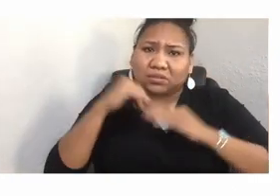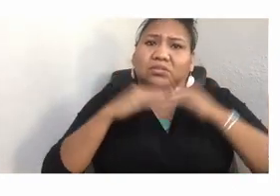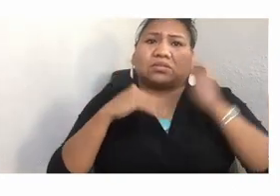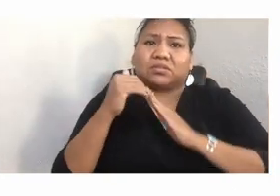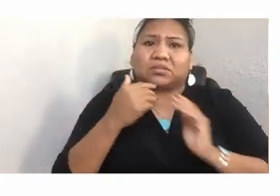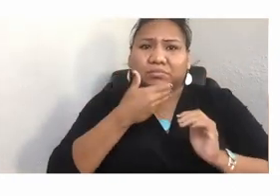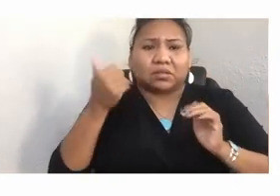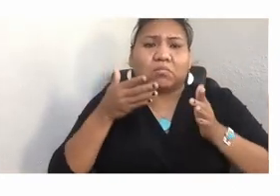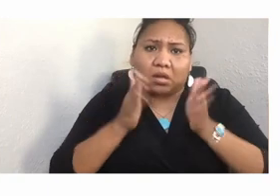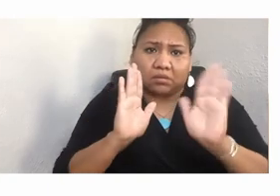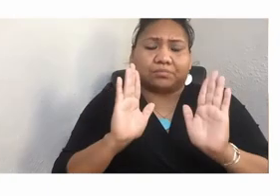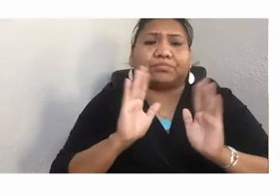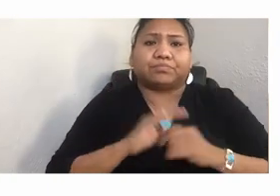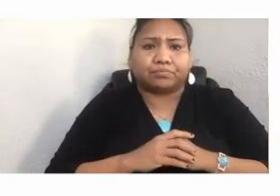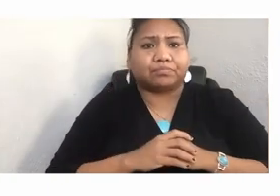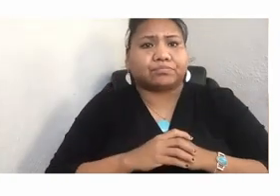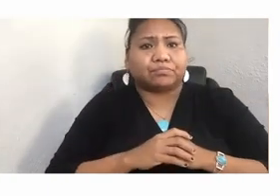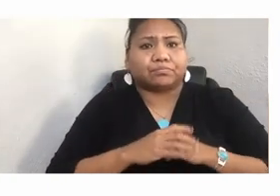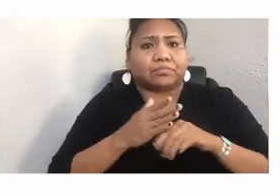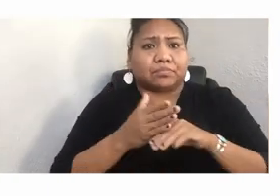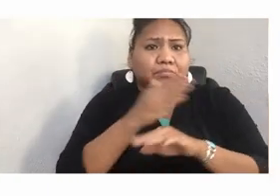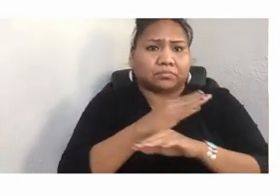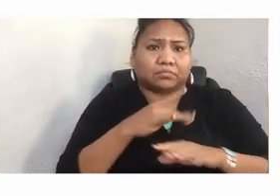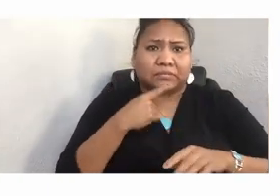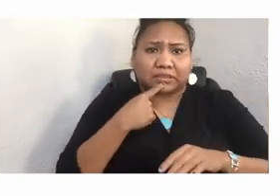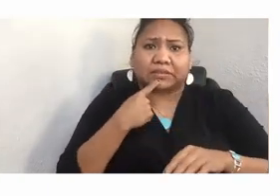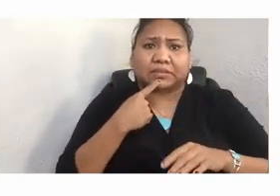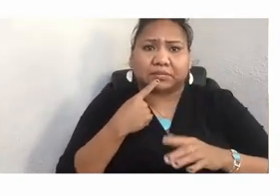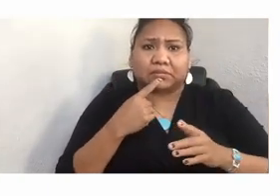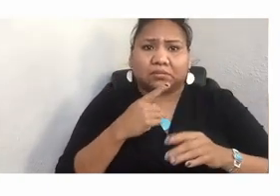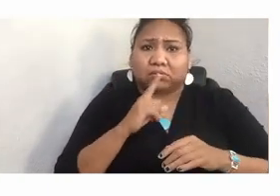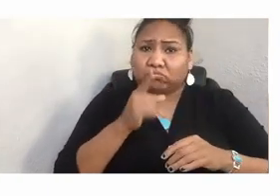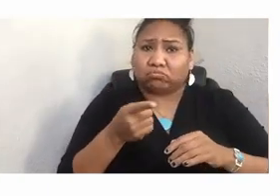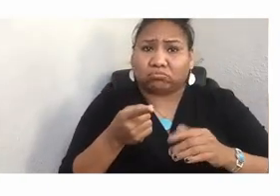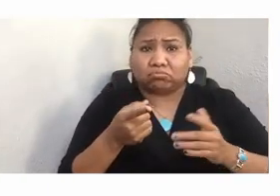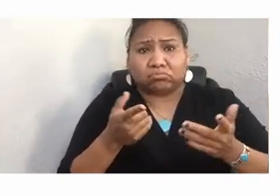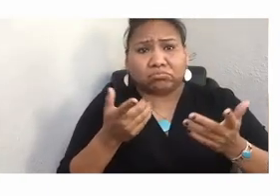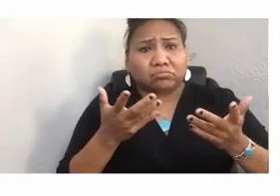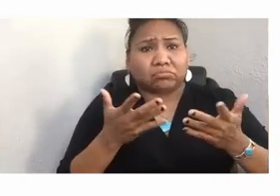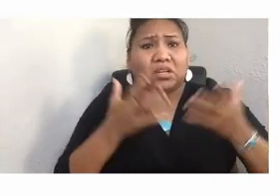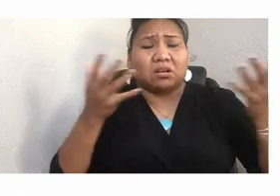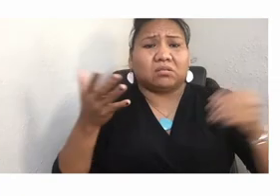there has been tremendous progress in the last decade since I started this project.